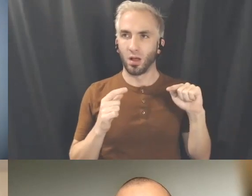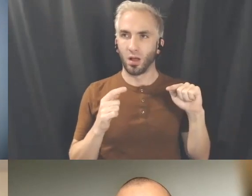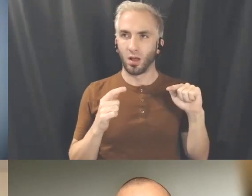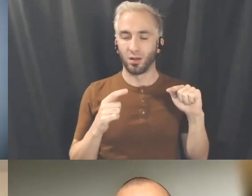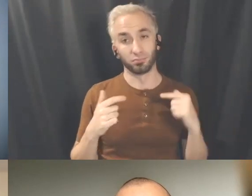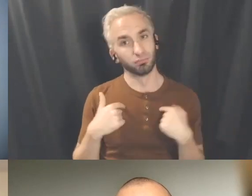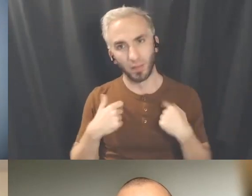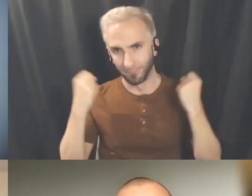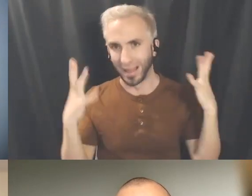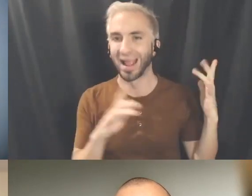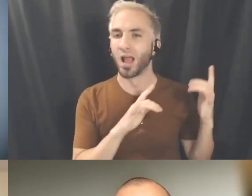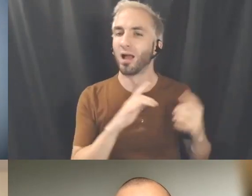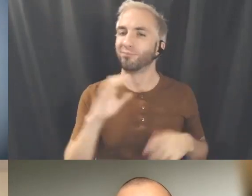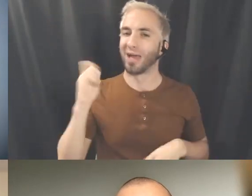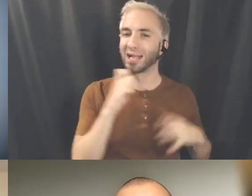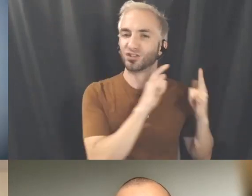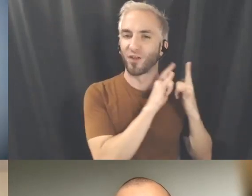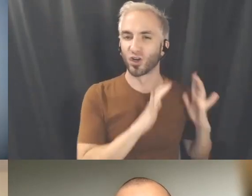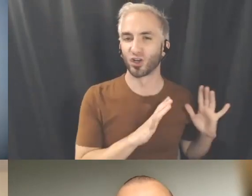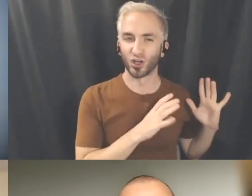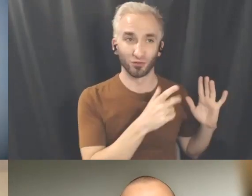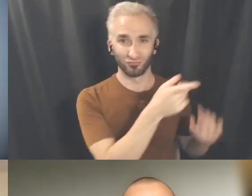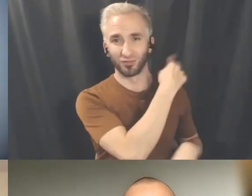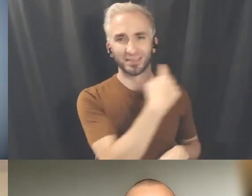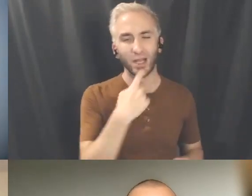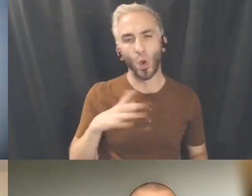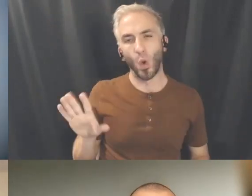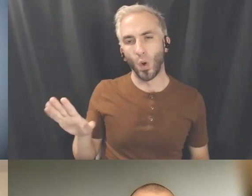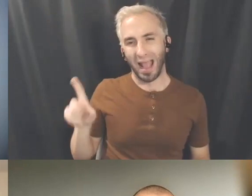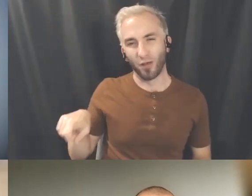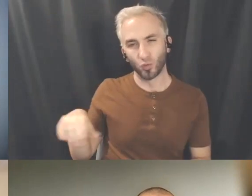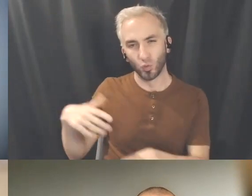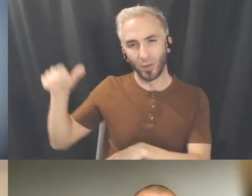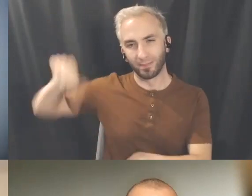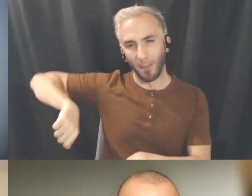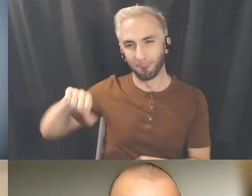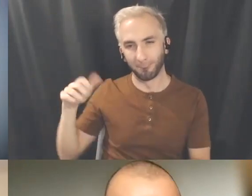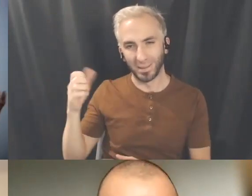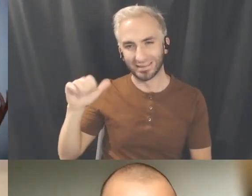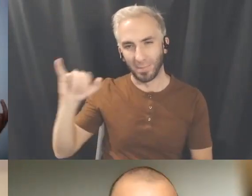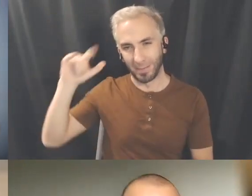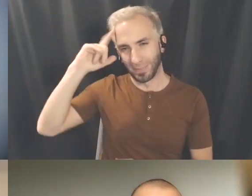parents were like, oh you have to dump Sammy because he's not gonna make money, you know.